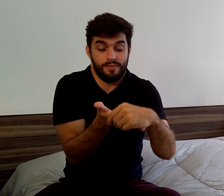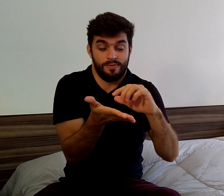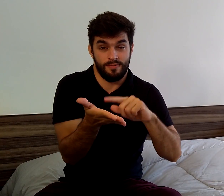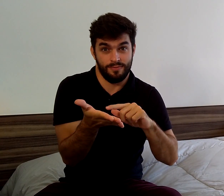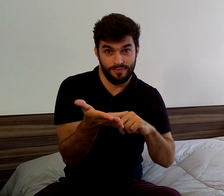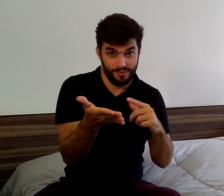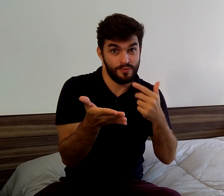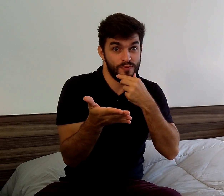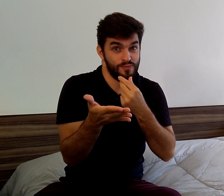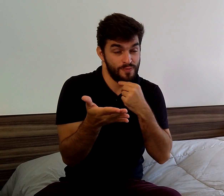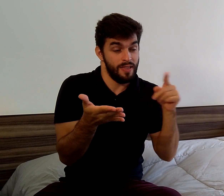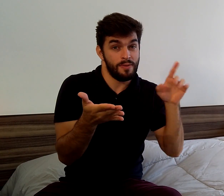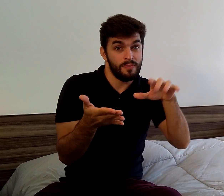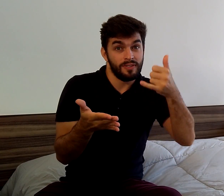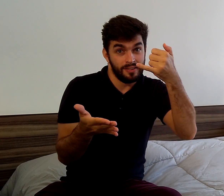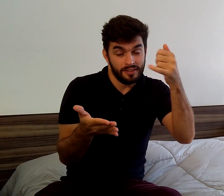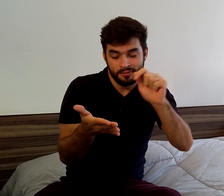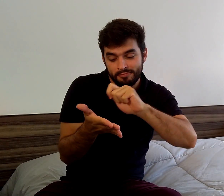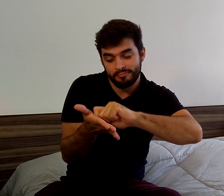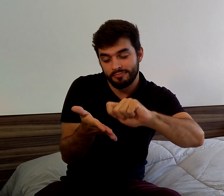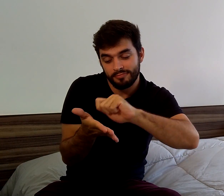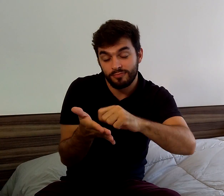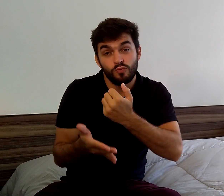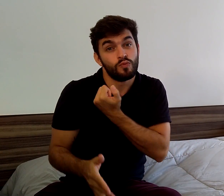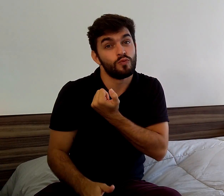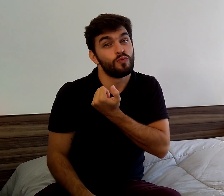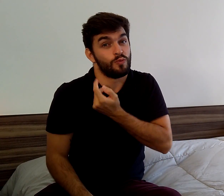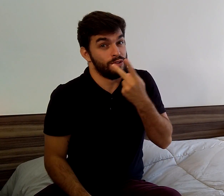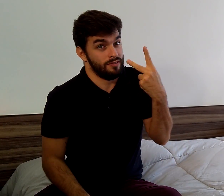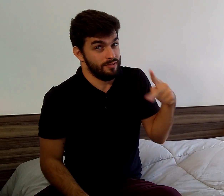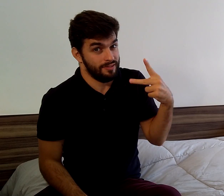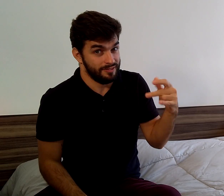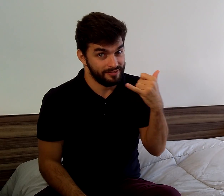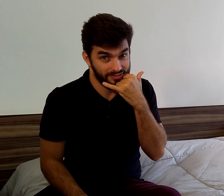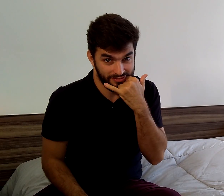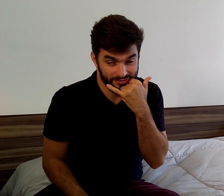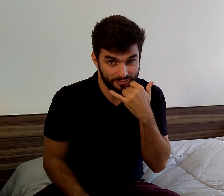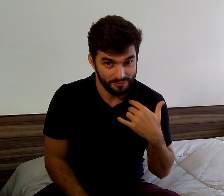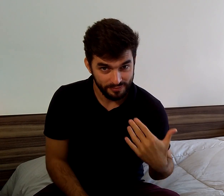and she wrote her phone number in my hand.